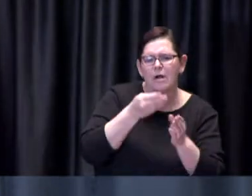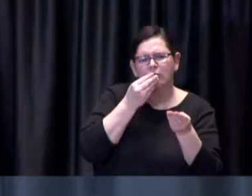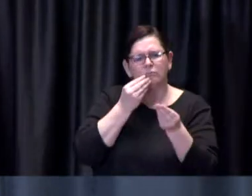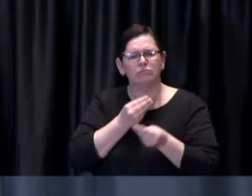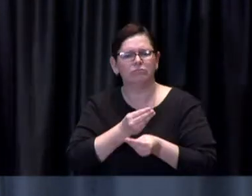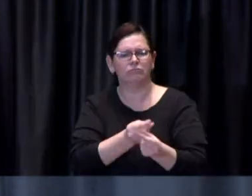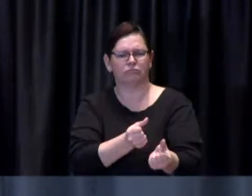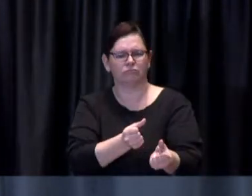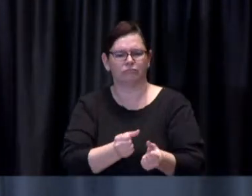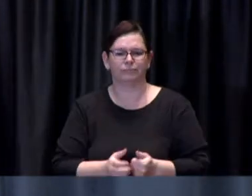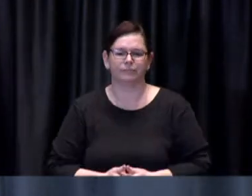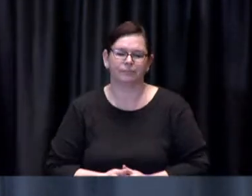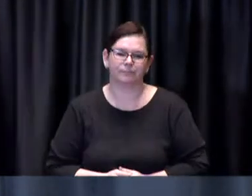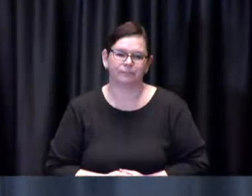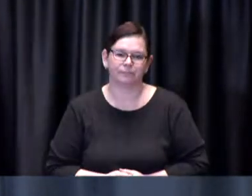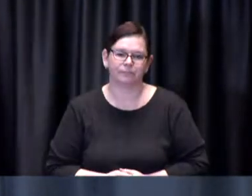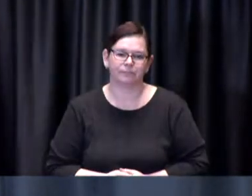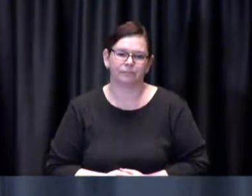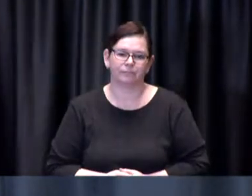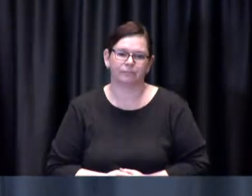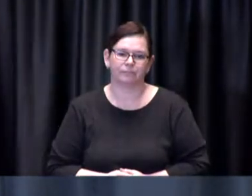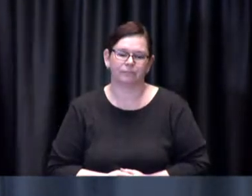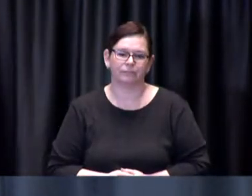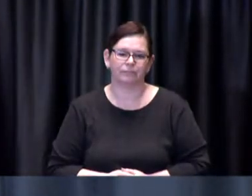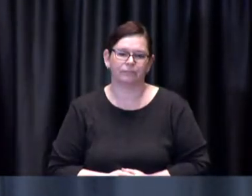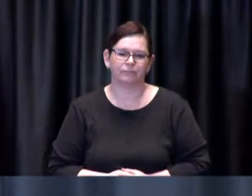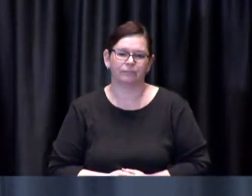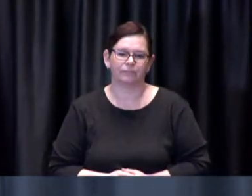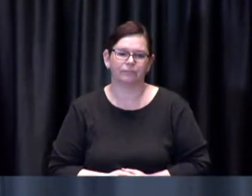But let me stress that no vaccine is wasted.